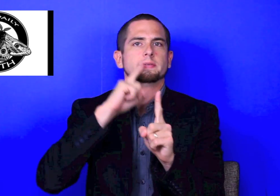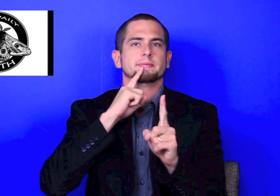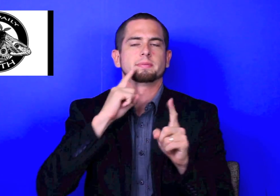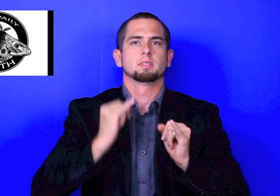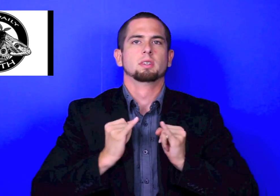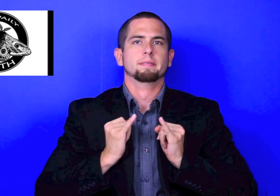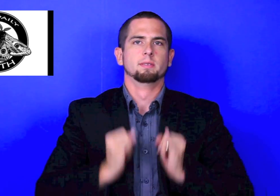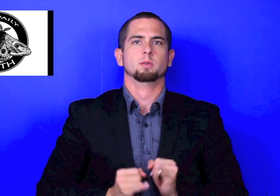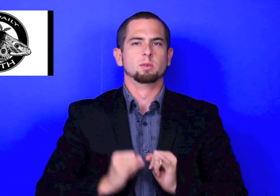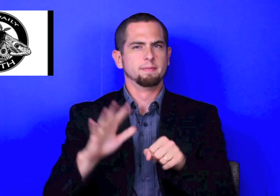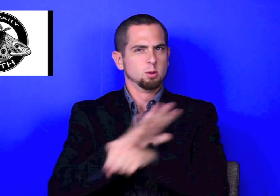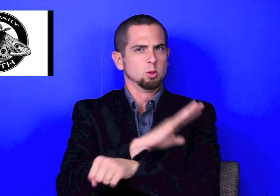I'm a capital D Deaf individual